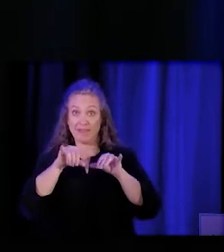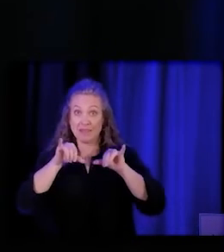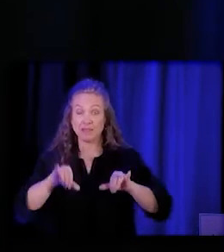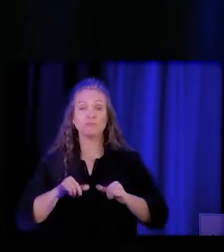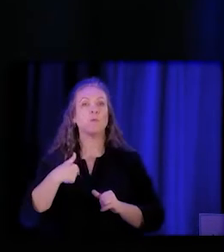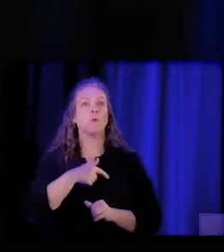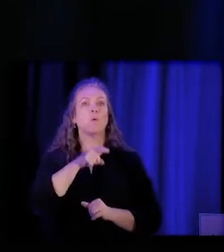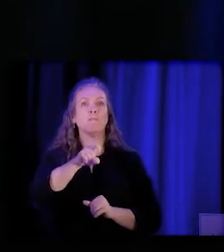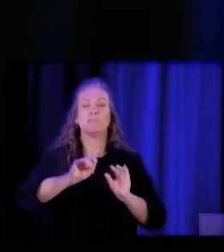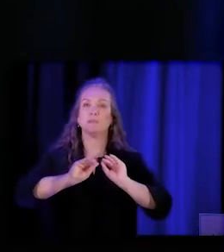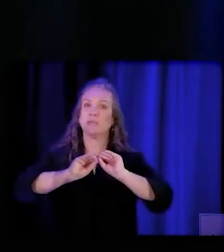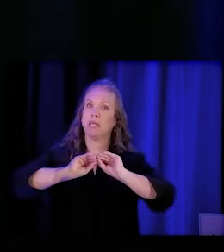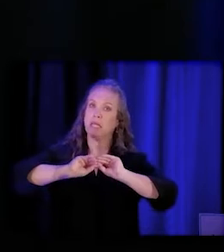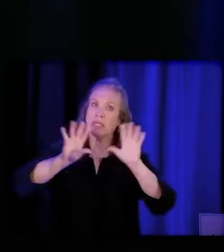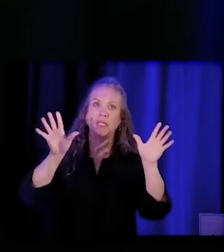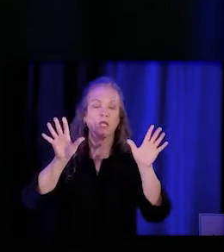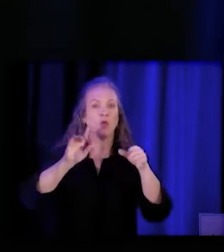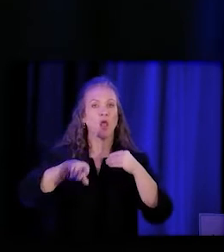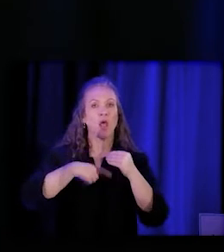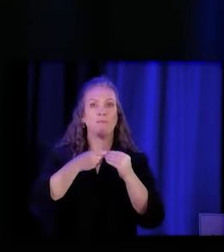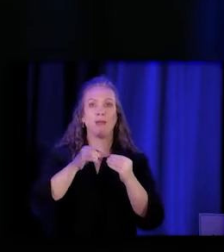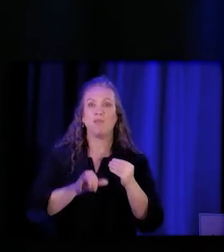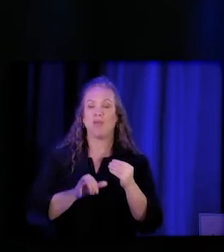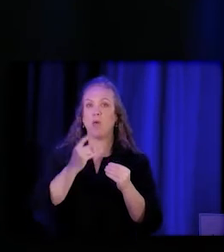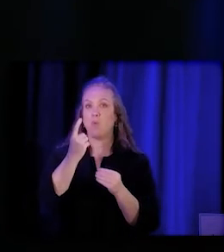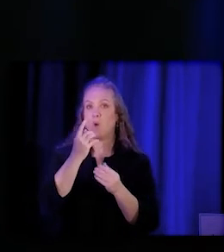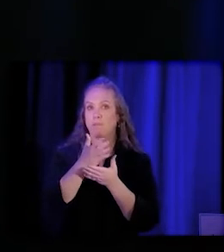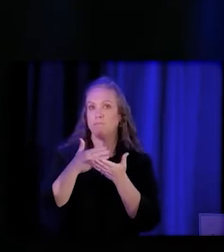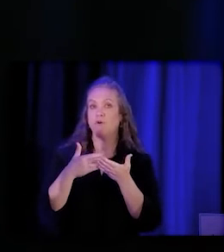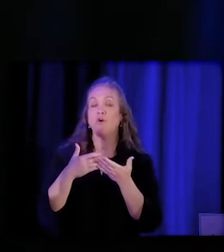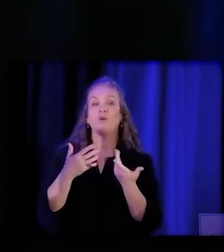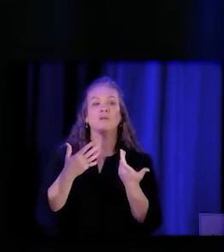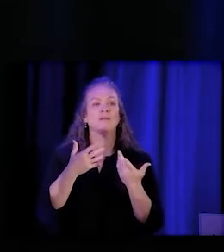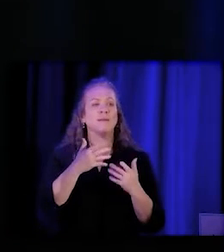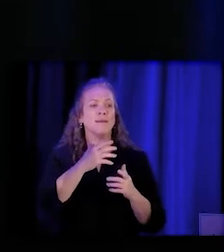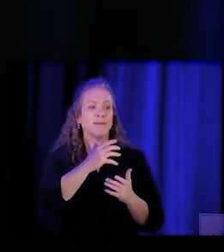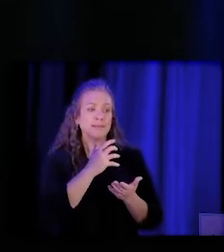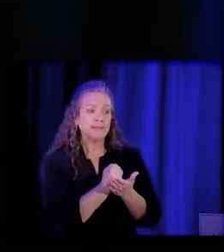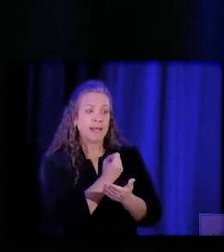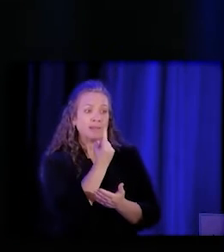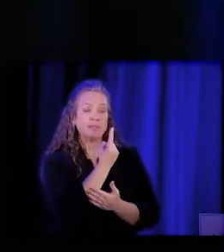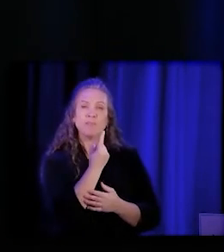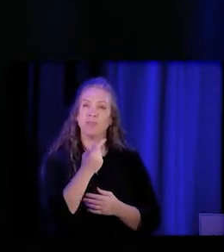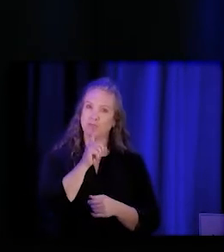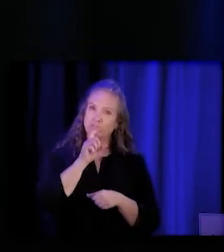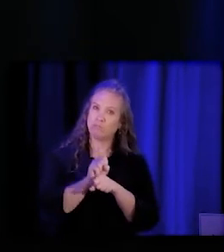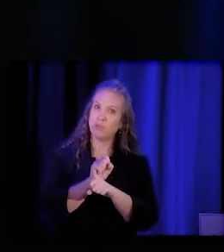about that over medicalization piece or like taking something that is actually a social justice movement